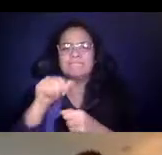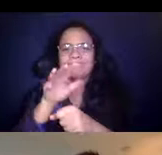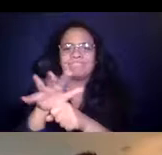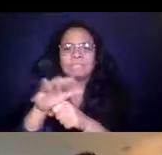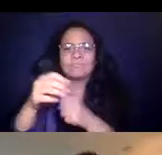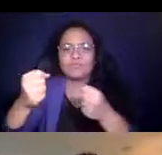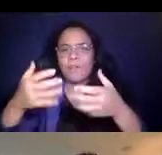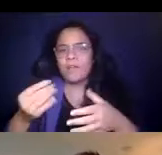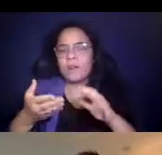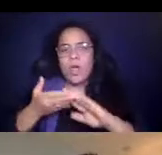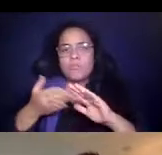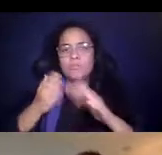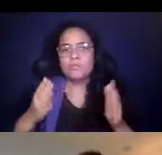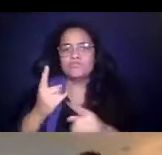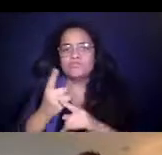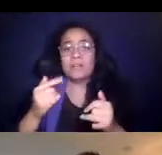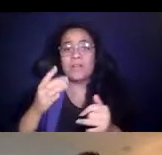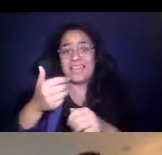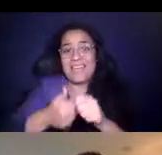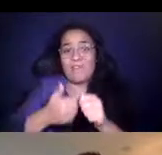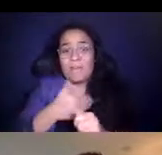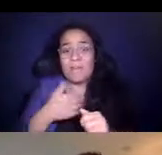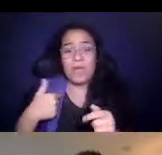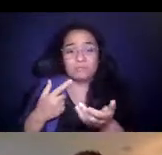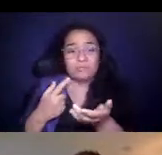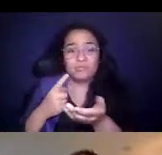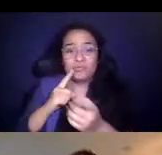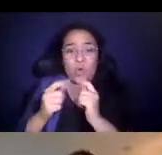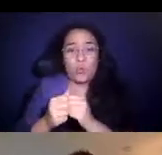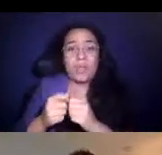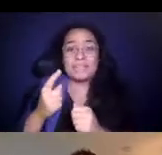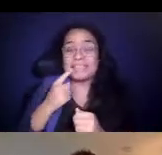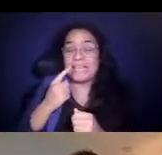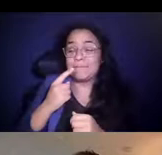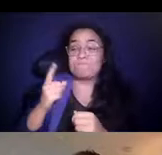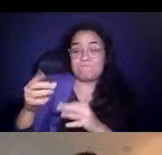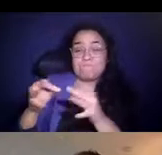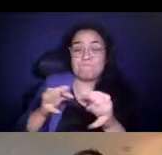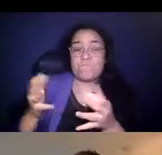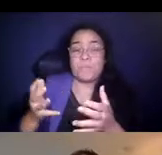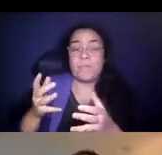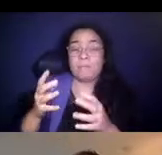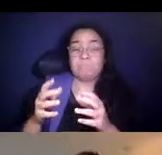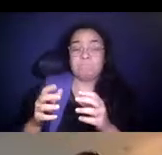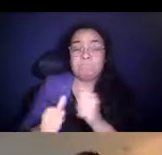14:22:24 Every member said what worried them most about getting their ridership back and